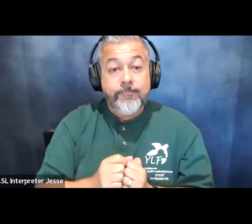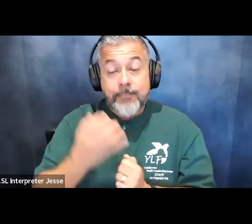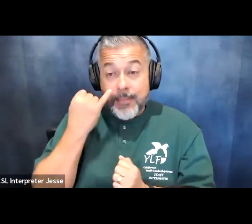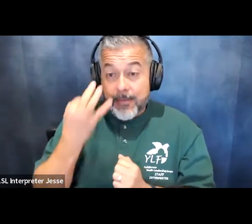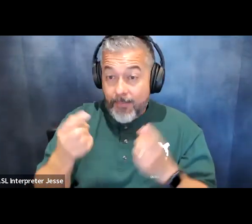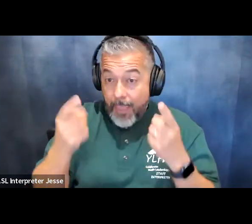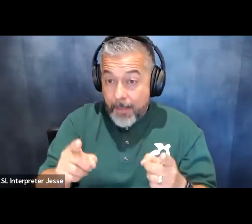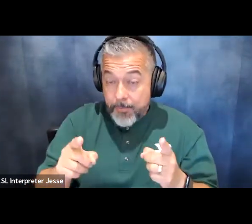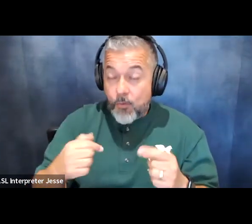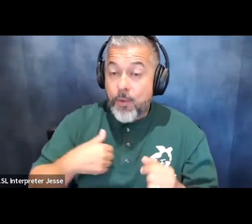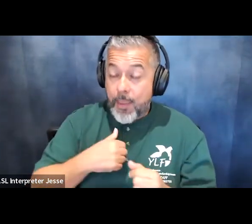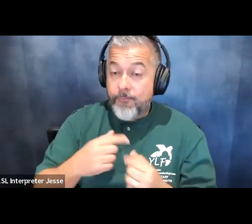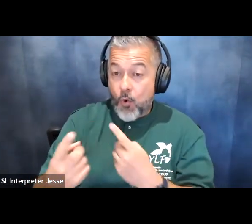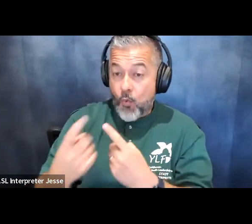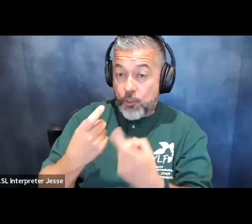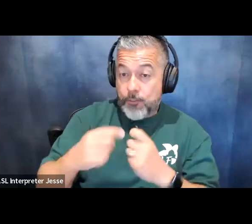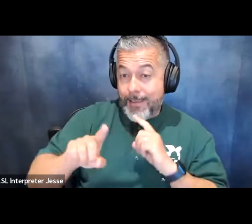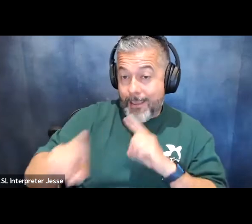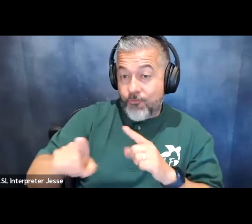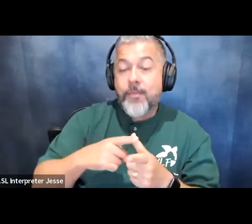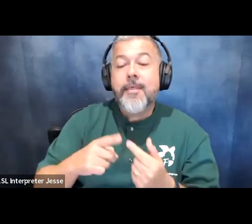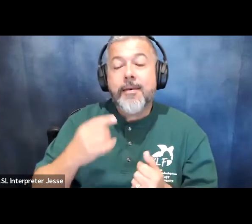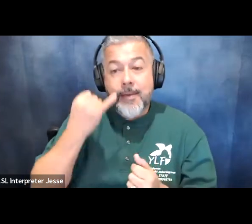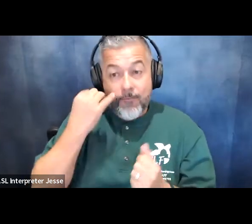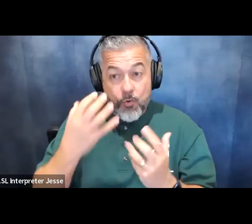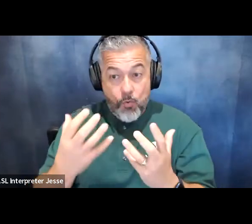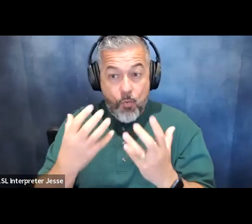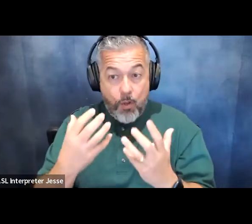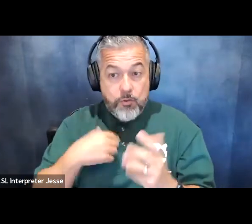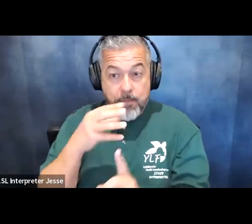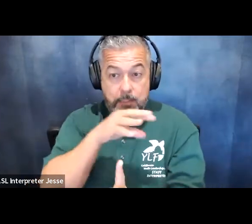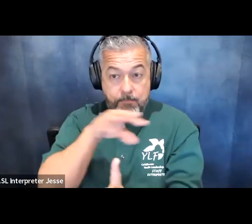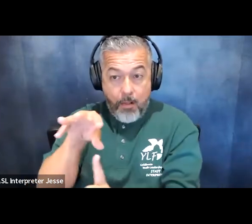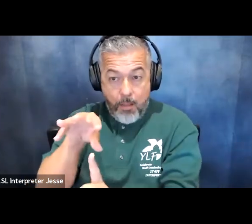we will then ask you to turn on your video if you would like to be spotlighted next to our speaker